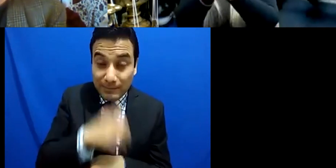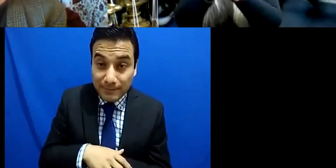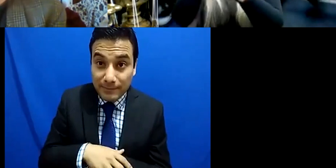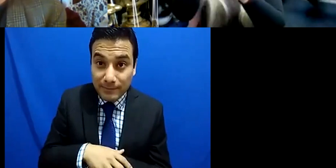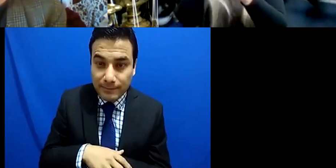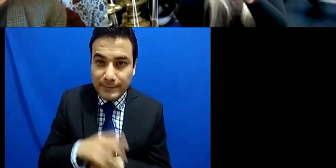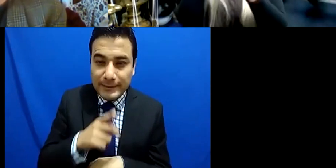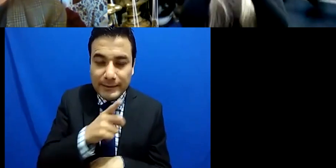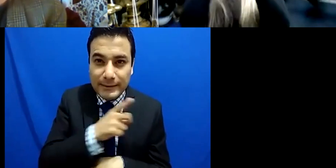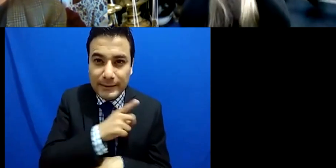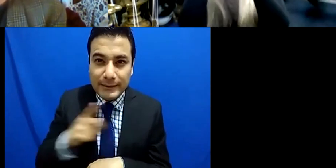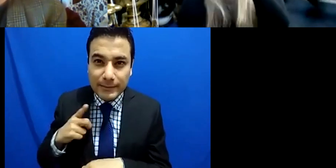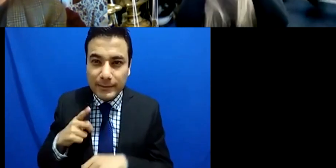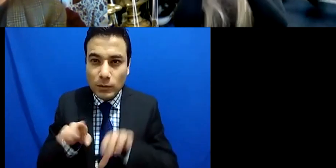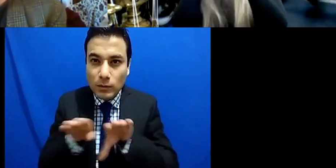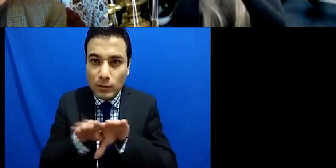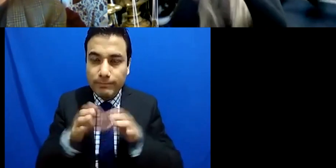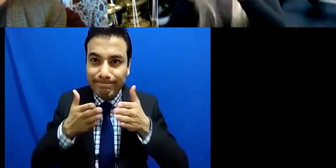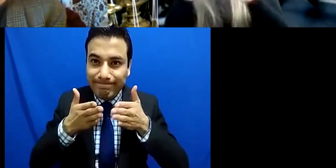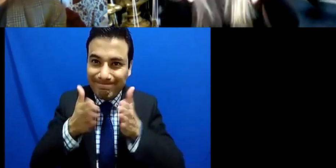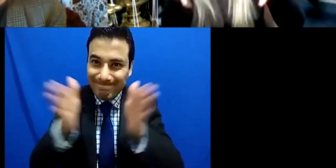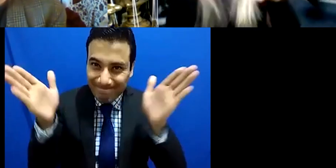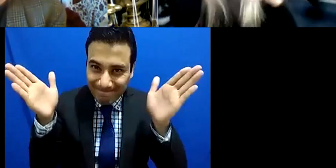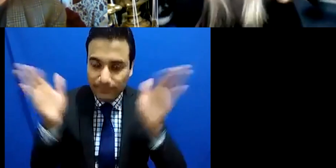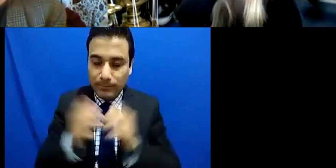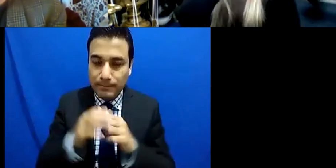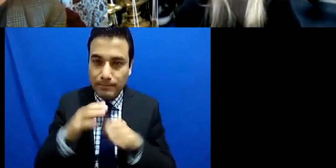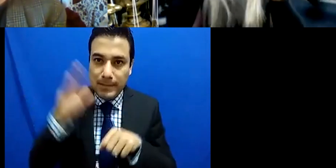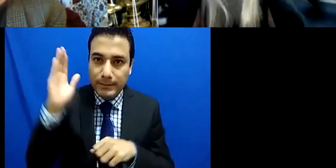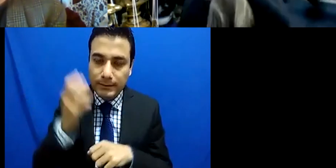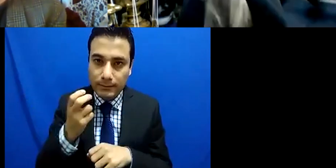so, in the one aspect yes you're you're attending to the detail and and whatever it is and you're